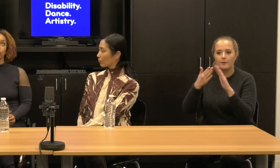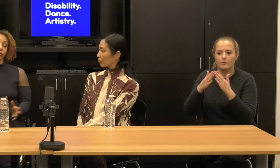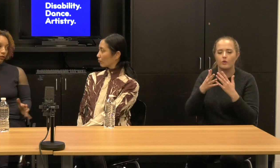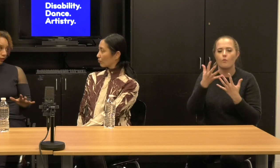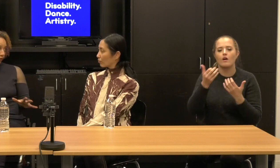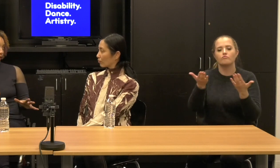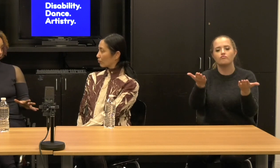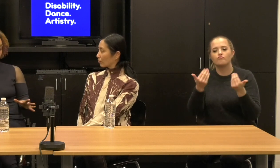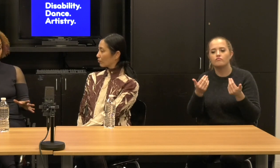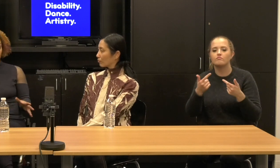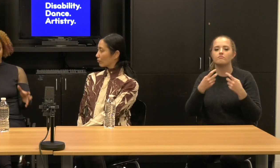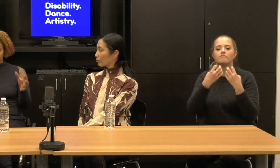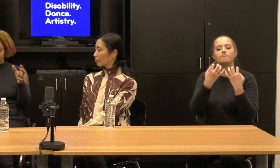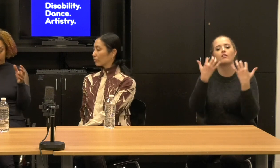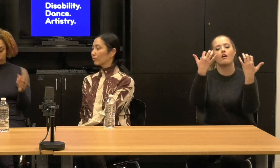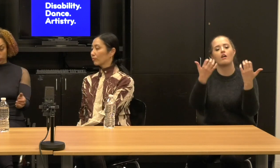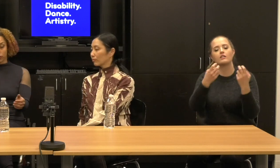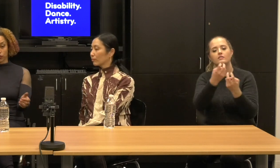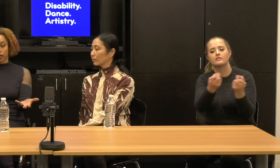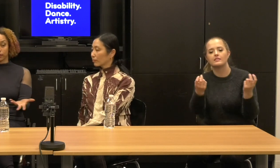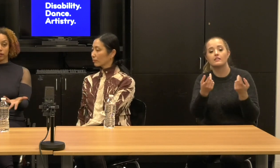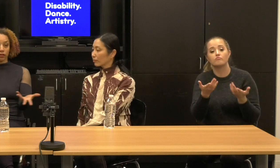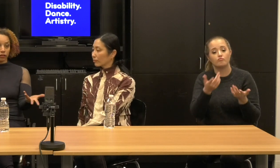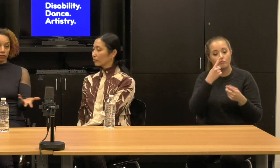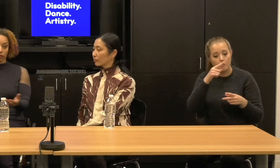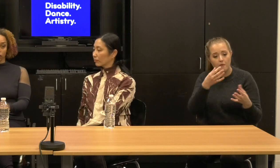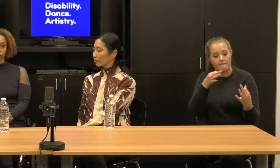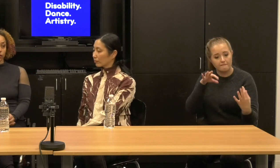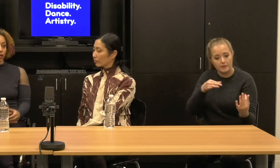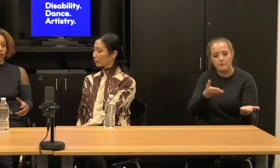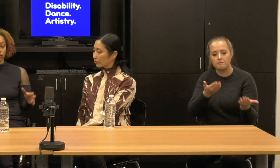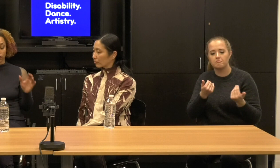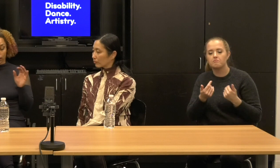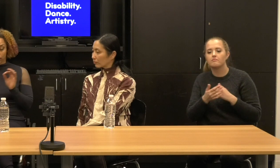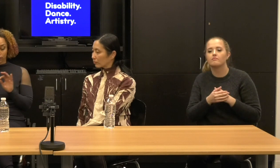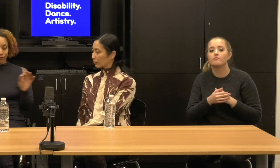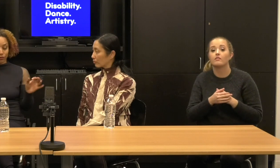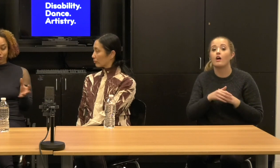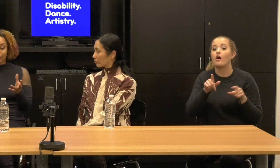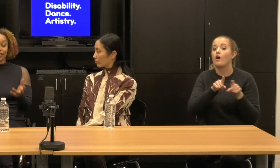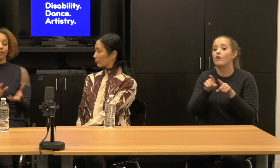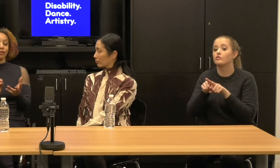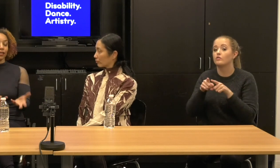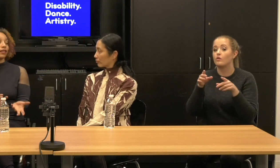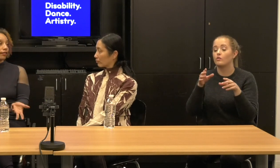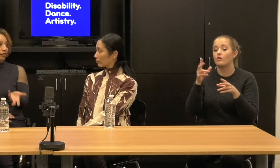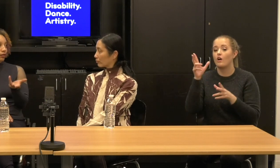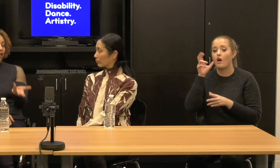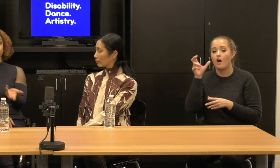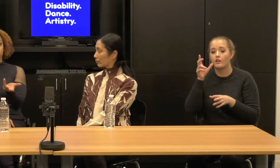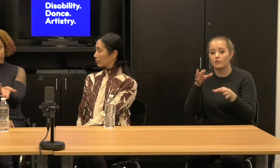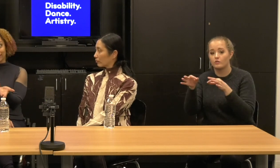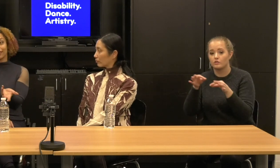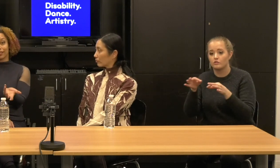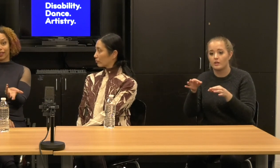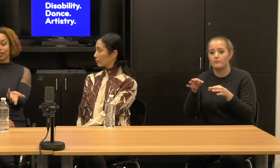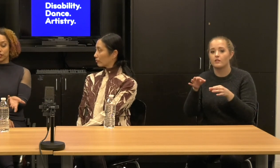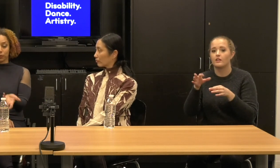And we also invited, an audio scriber who you know is really, really exquisite and his